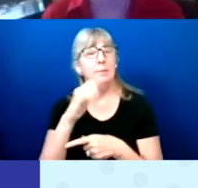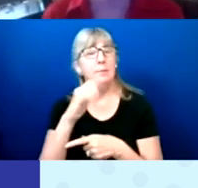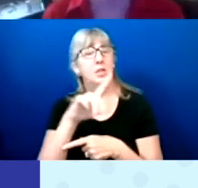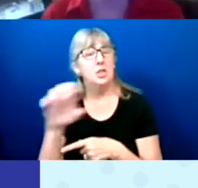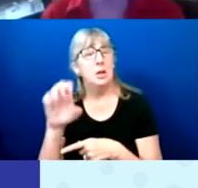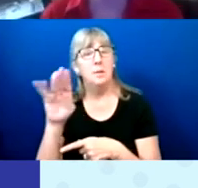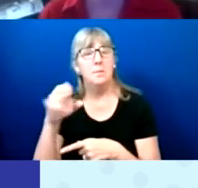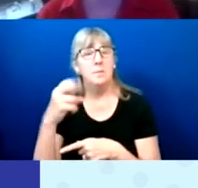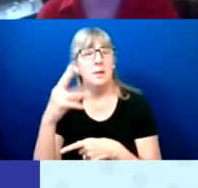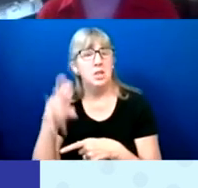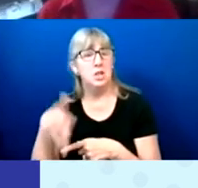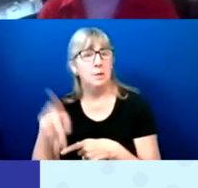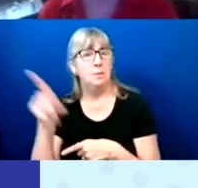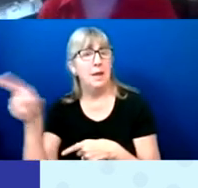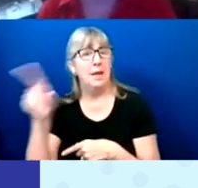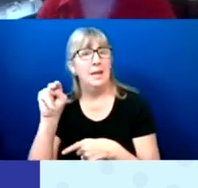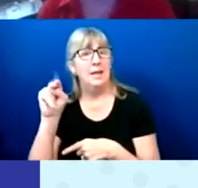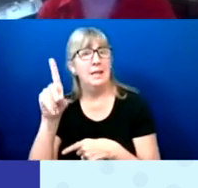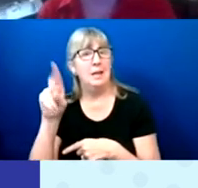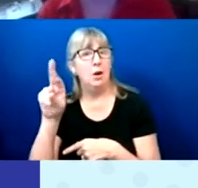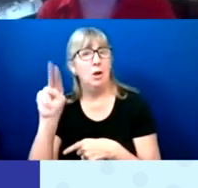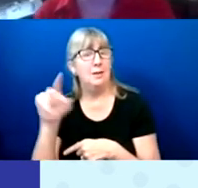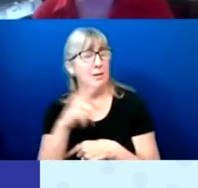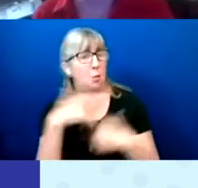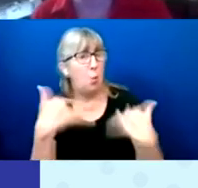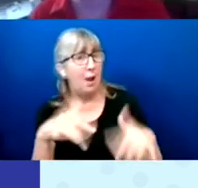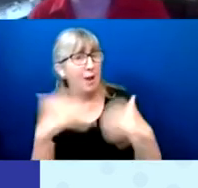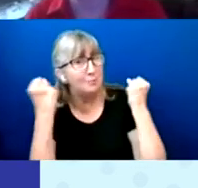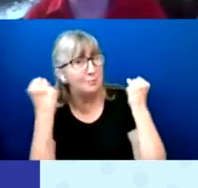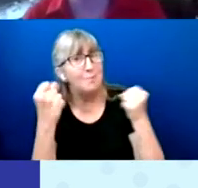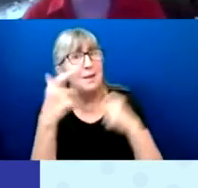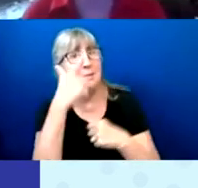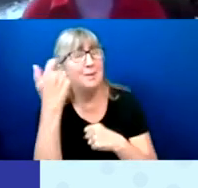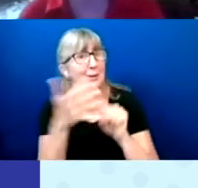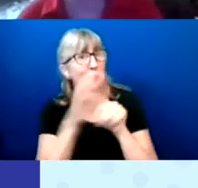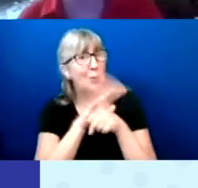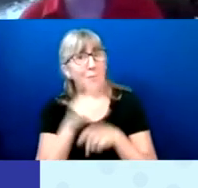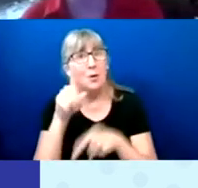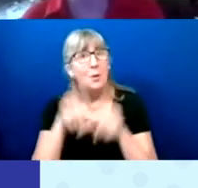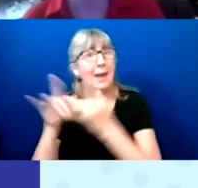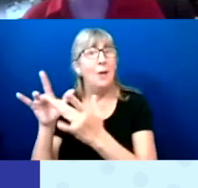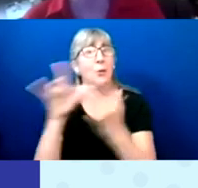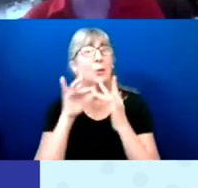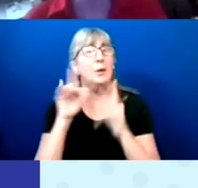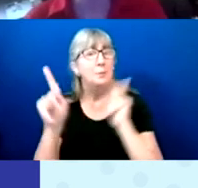to me, you know, that's a really big number considering it's COVID and we can't reach people to do the survey.